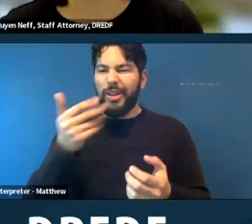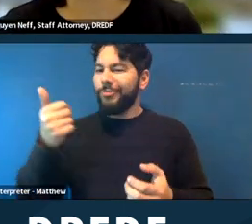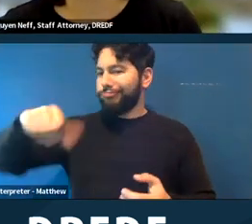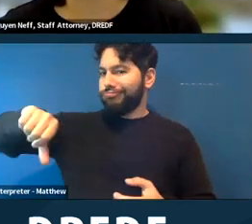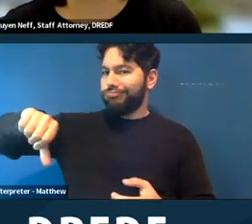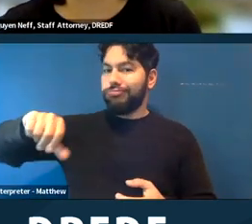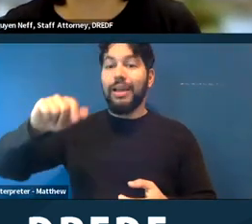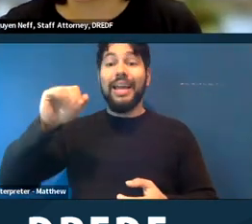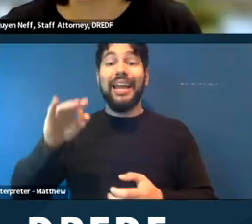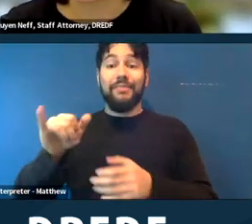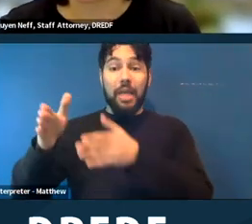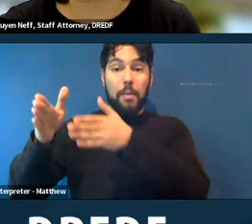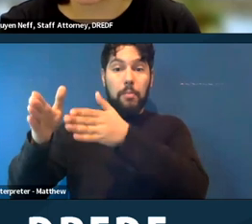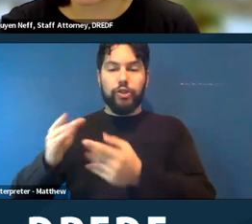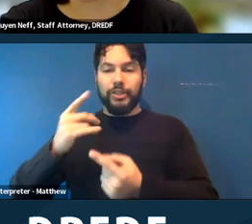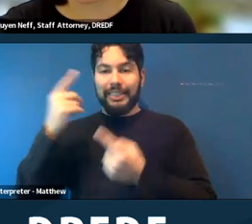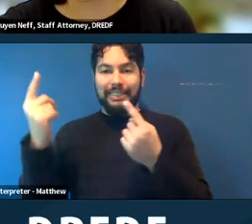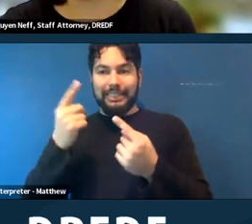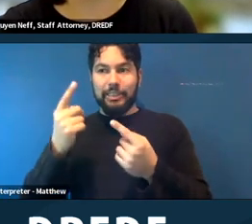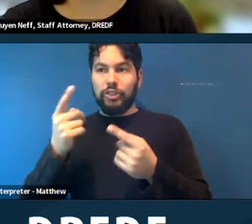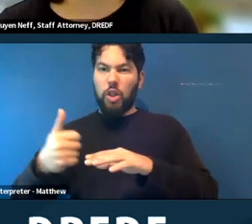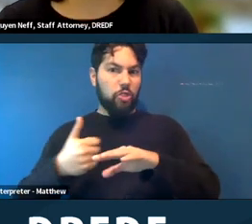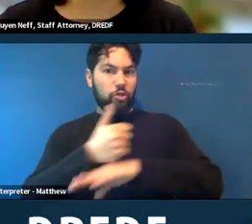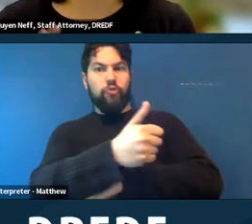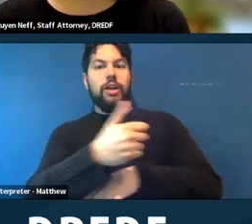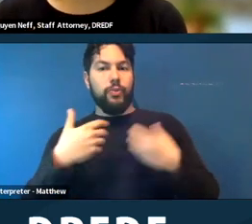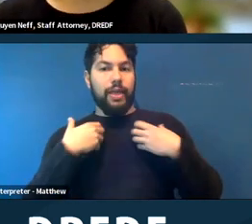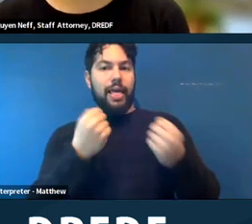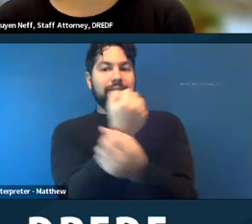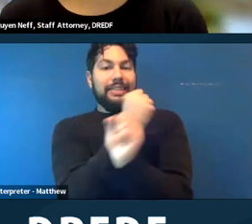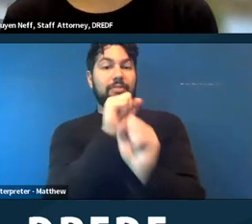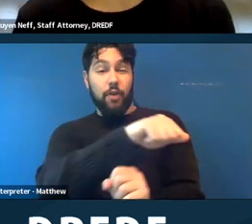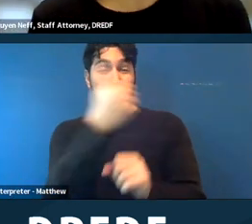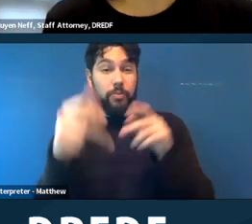considered a direct threat to health or safety of others. What does that mean?